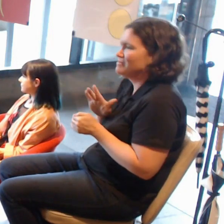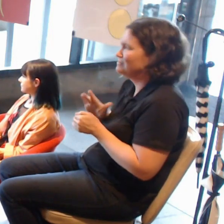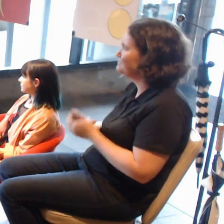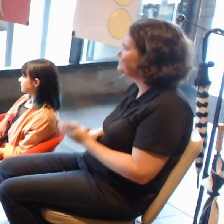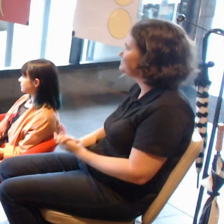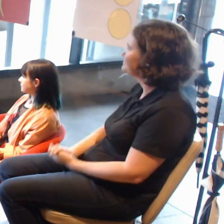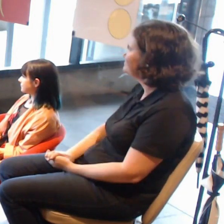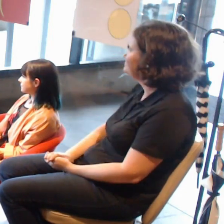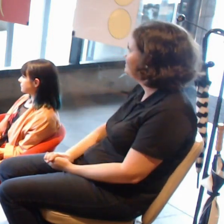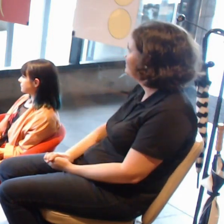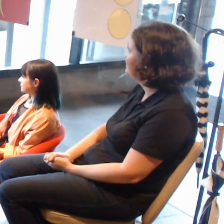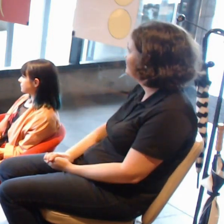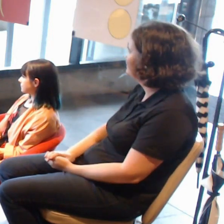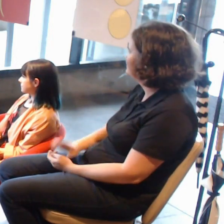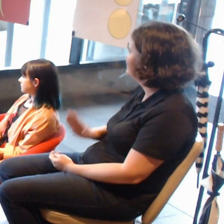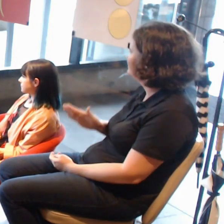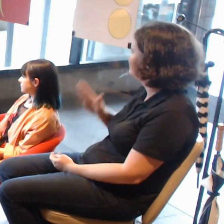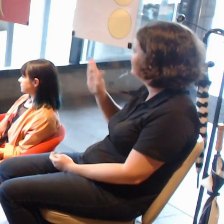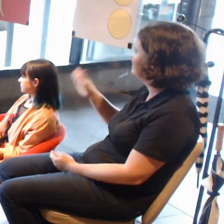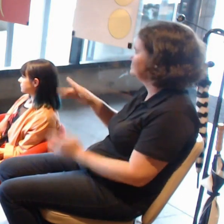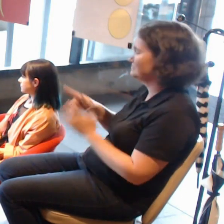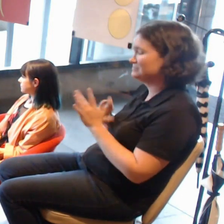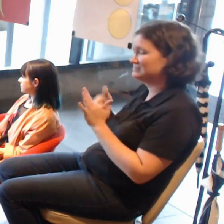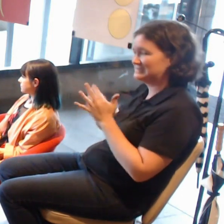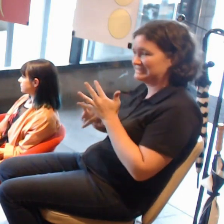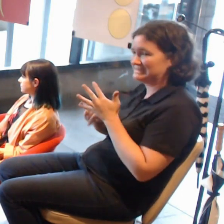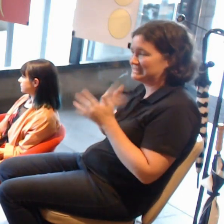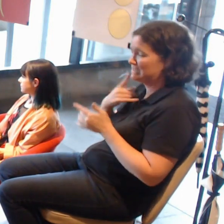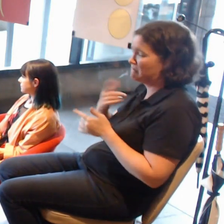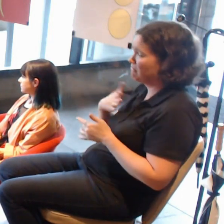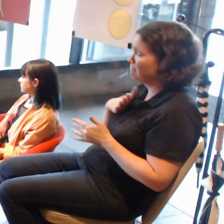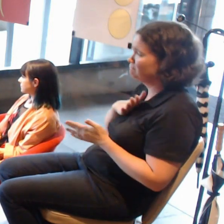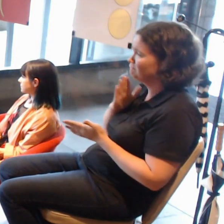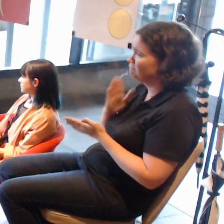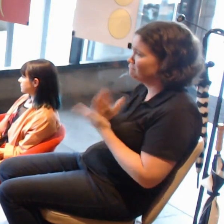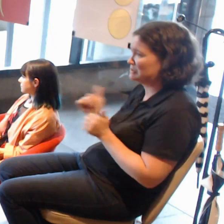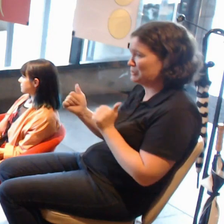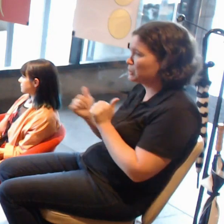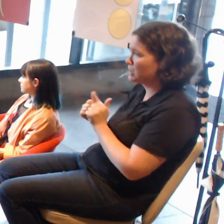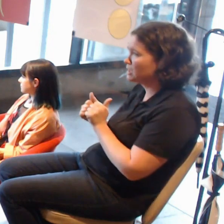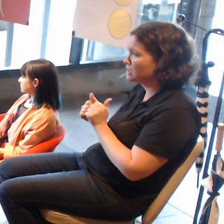I totally agree with Shannon. I think developing interactivity in terms of AR